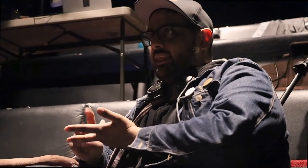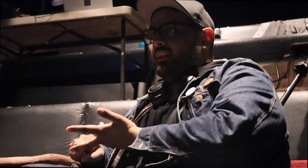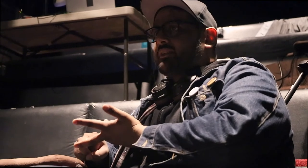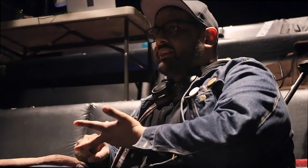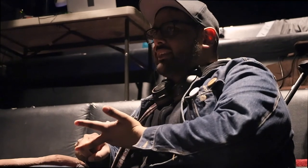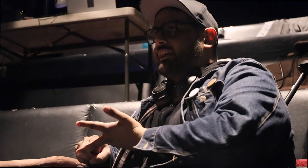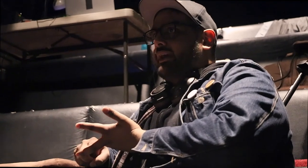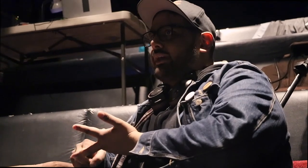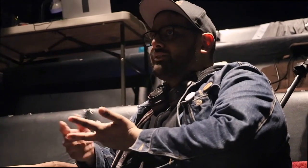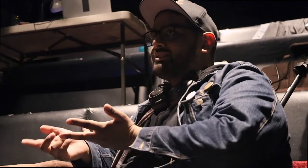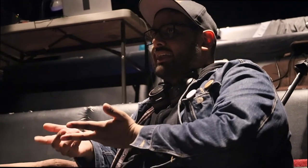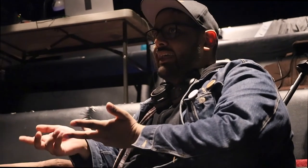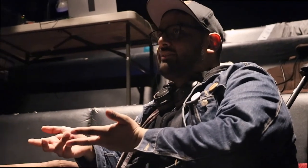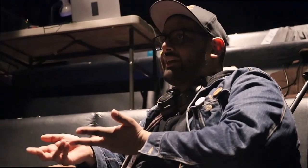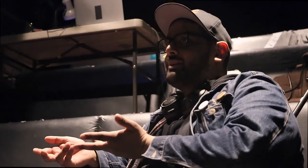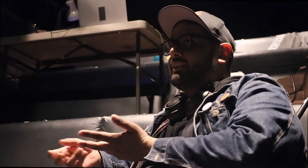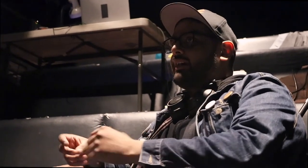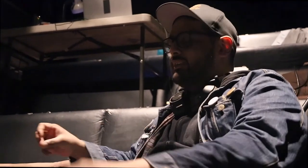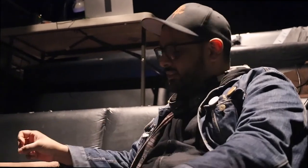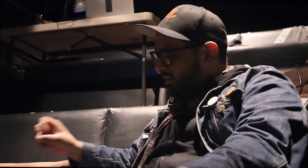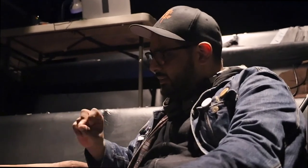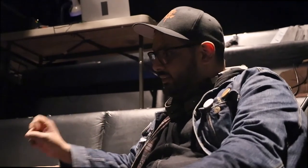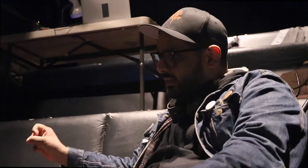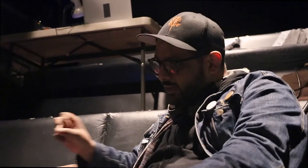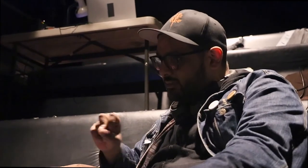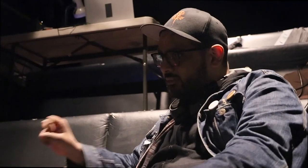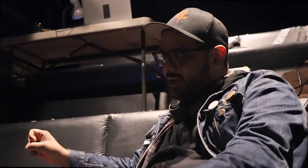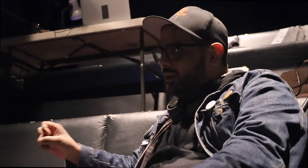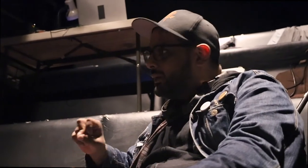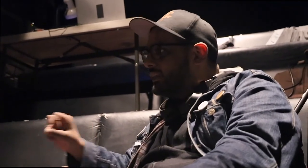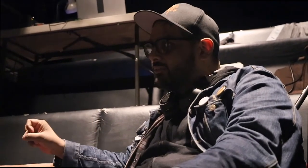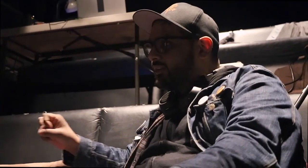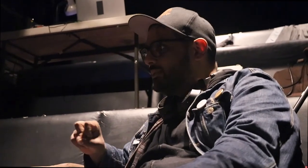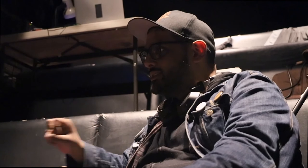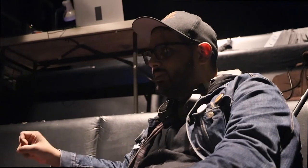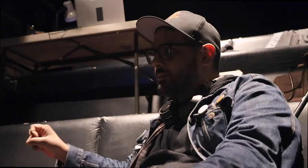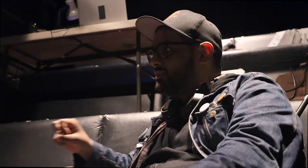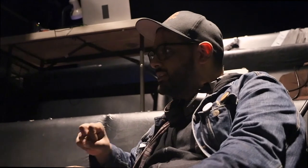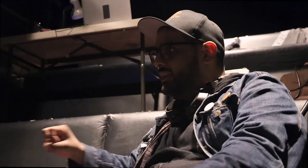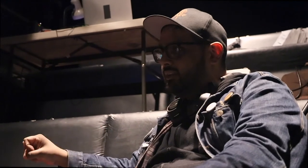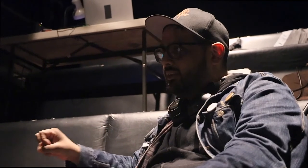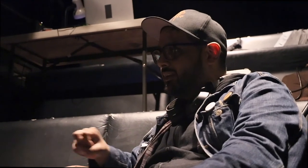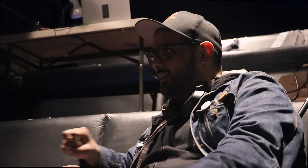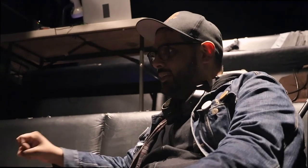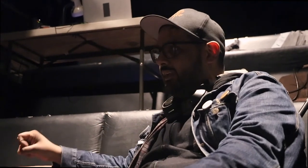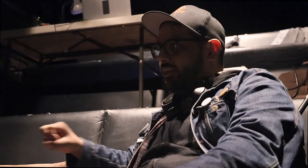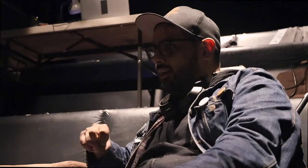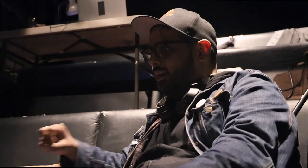And then the other thing that I also just identify with a lot is the labor of writing back and forth which is what I'm usually in.